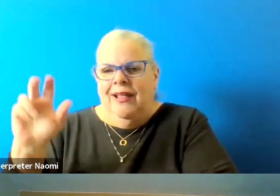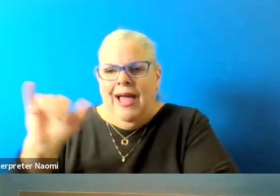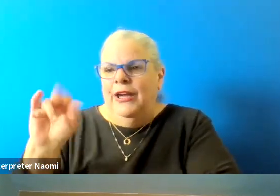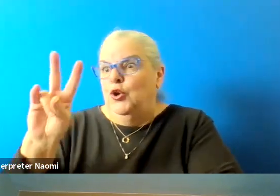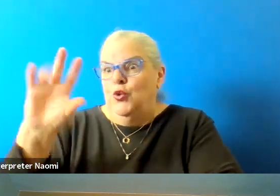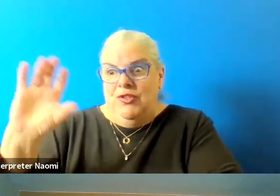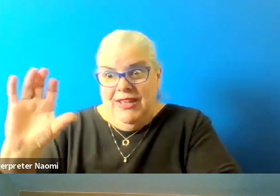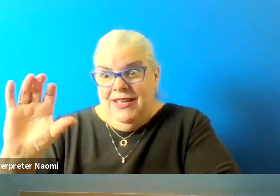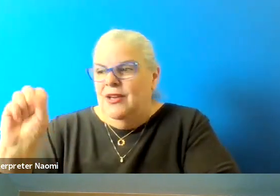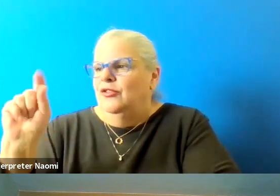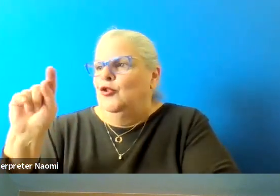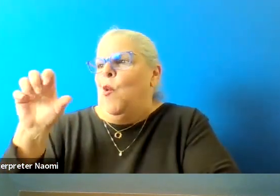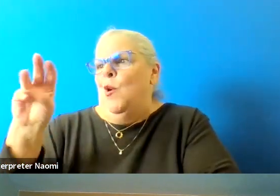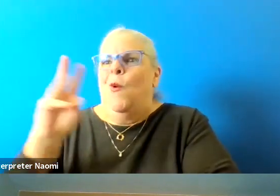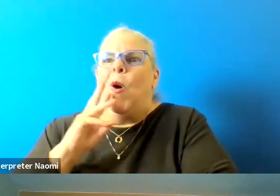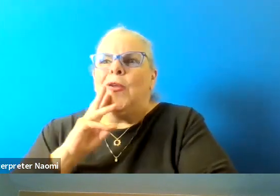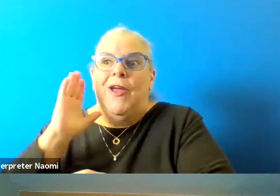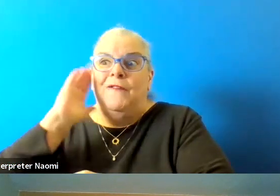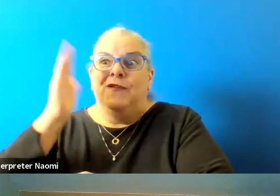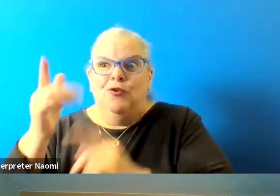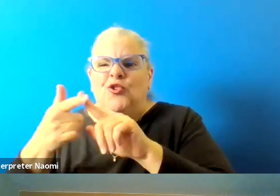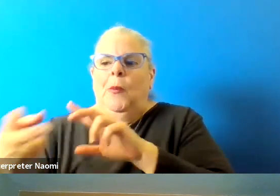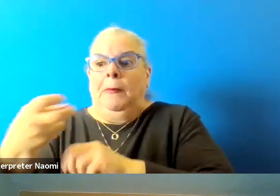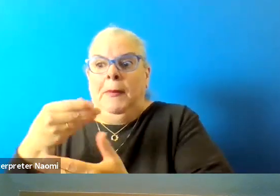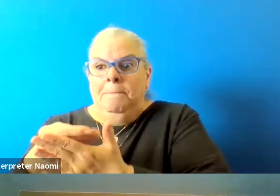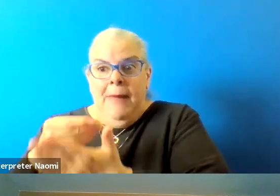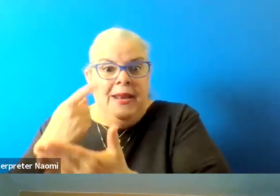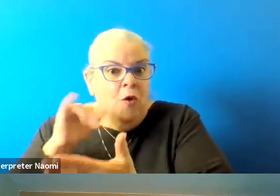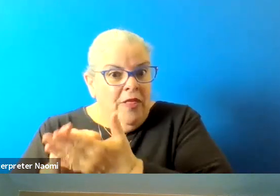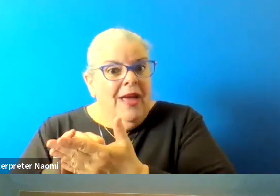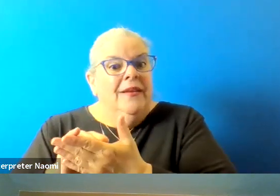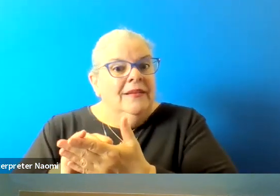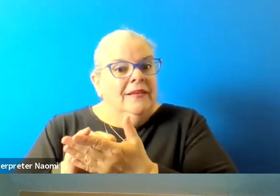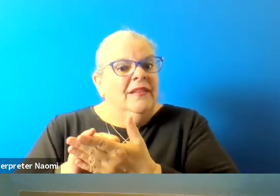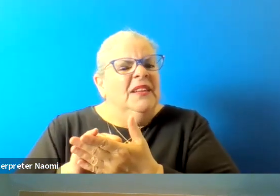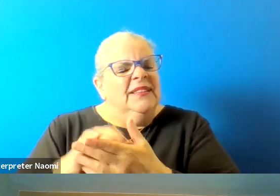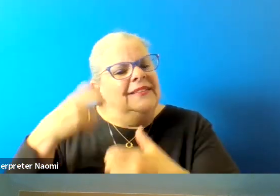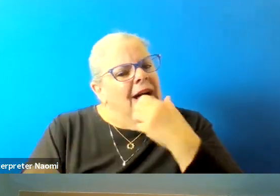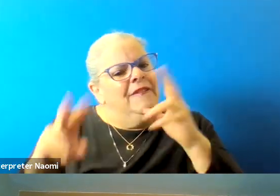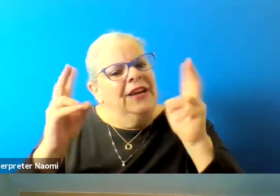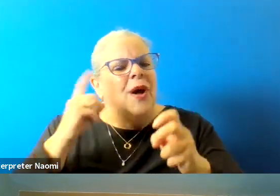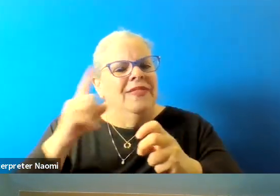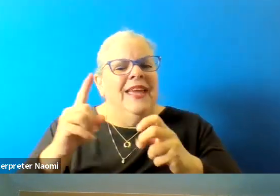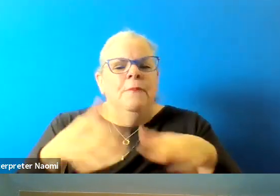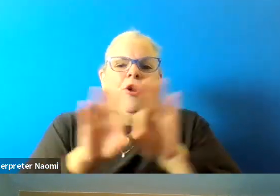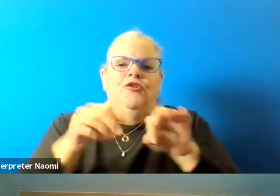to address some of this. And so there are challenges. And I think we need folks on council that understand how to navigate that,